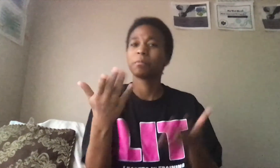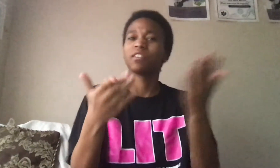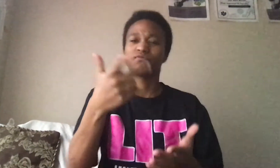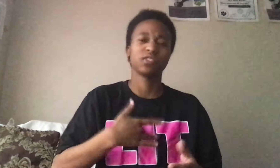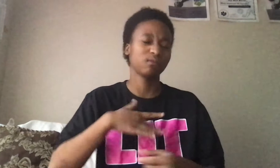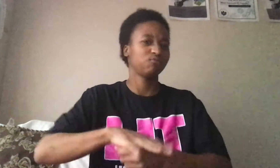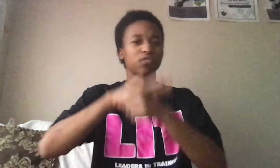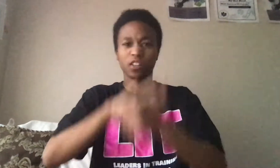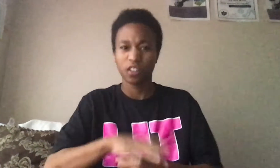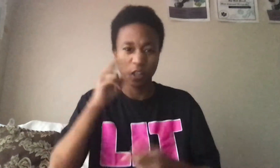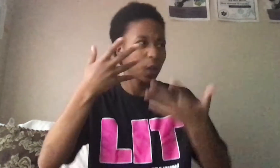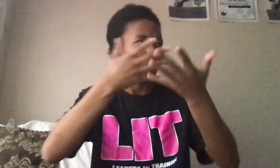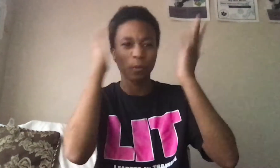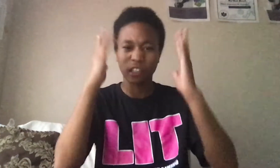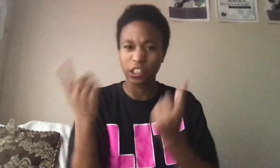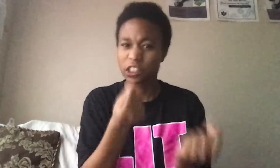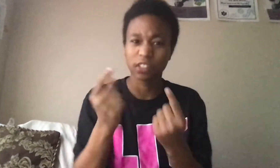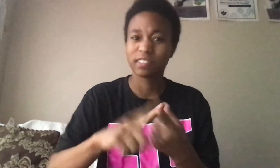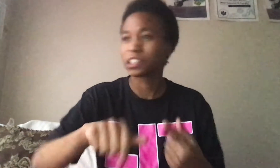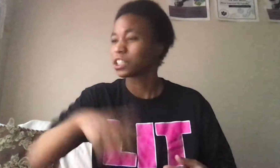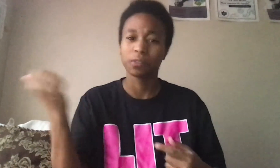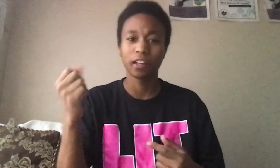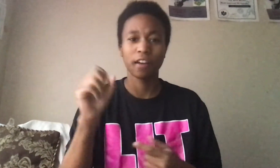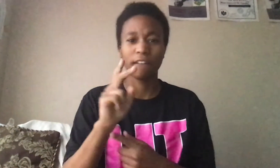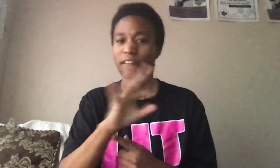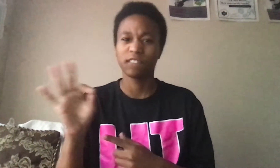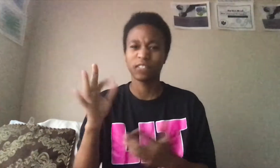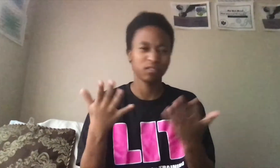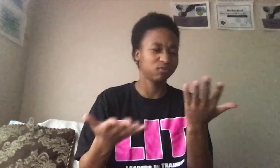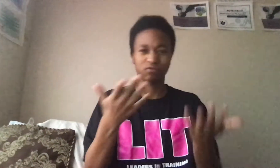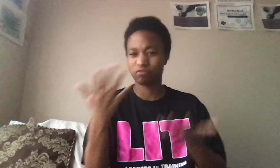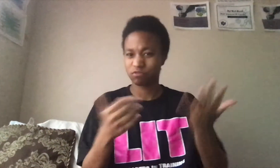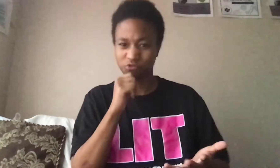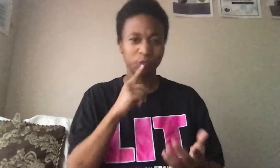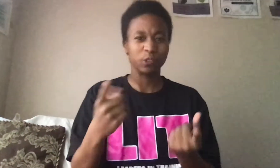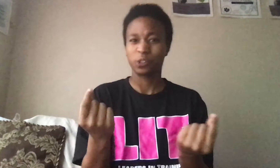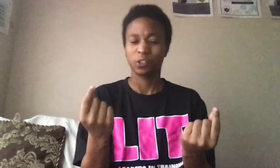maybe you feel stressed or overwhelmed doing other stuff you are not sure to do?